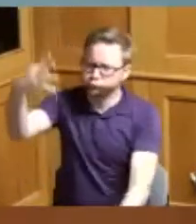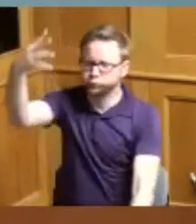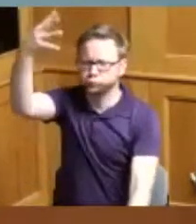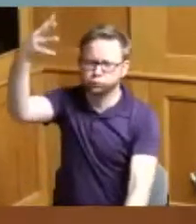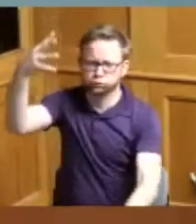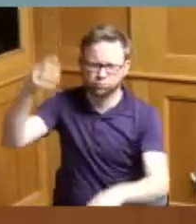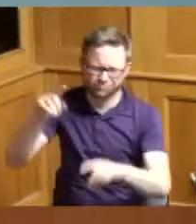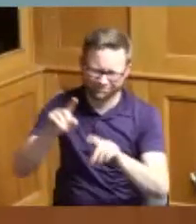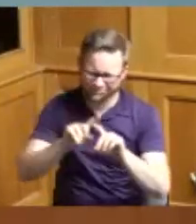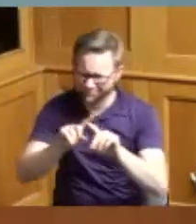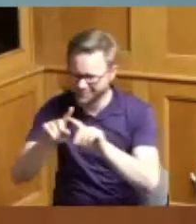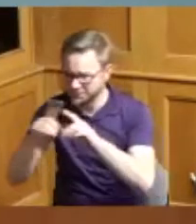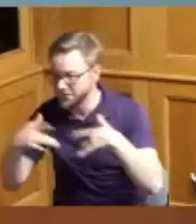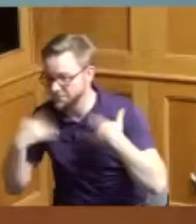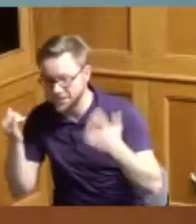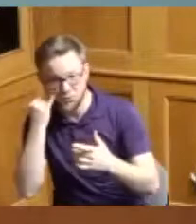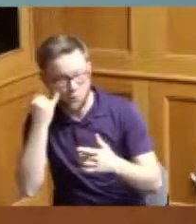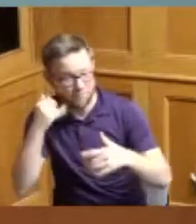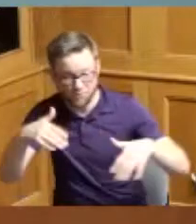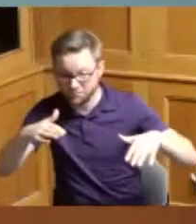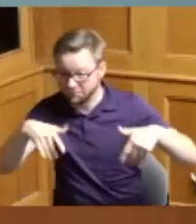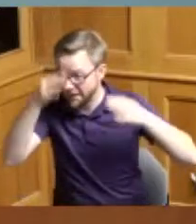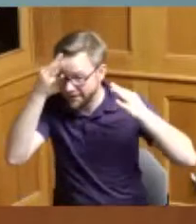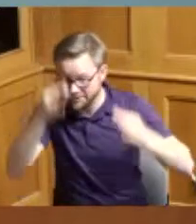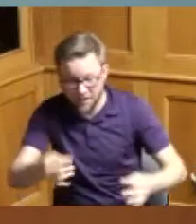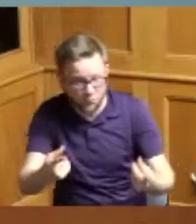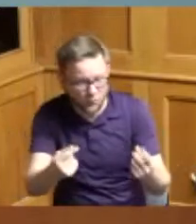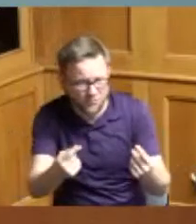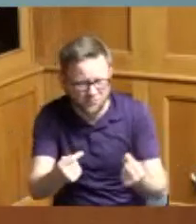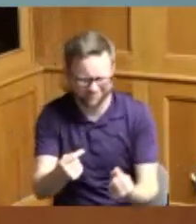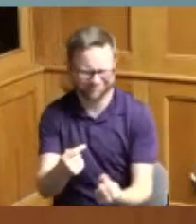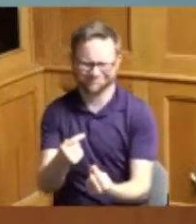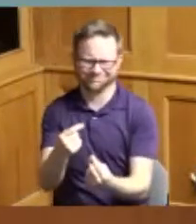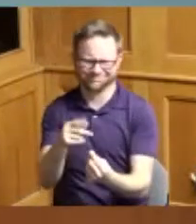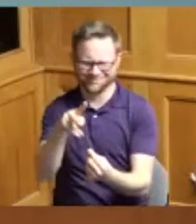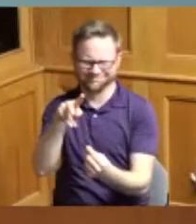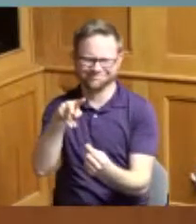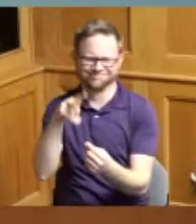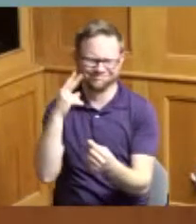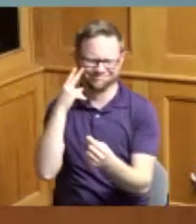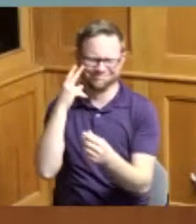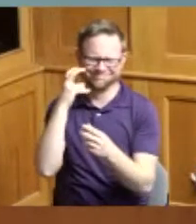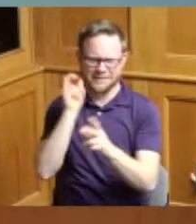know who those people are but if they still exist there are lots and lots of things on Visit Cincy